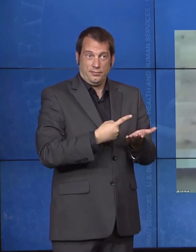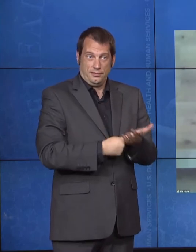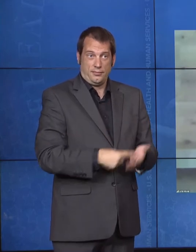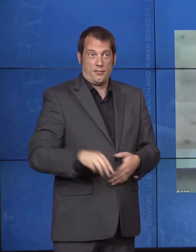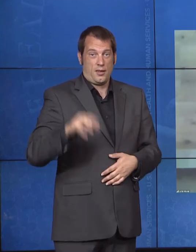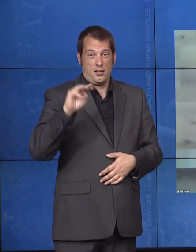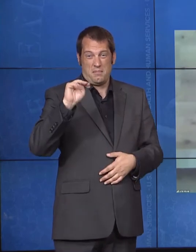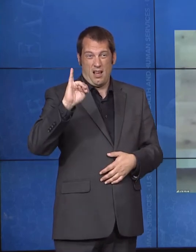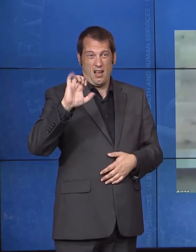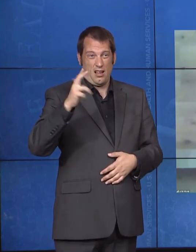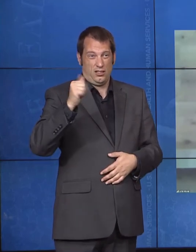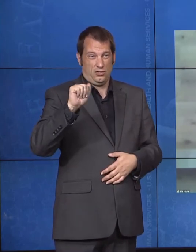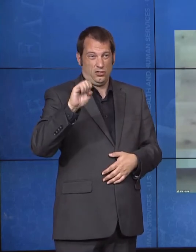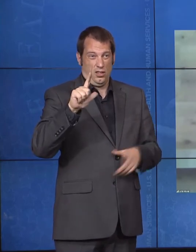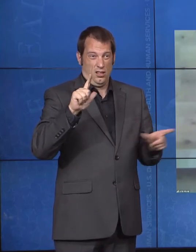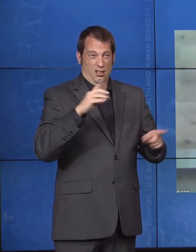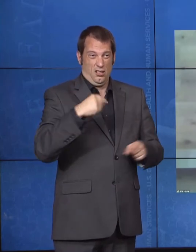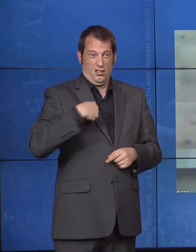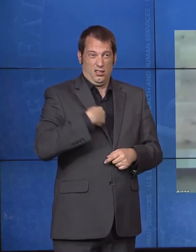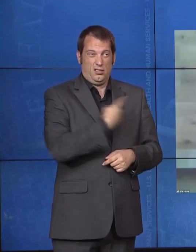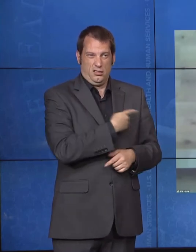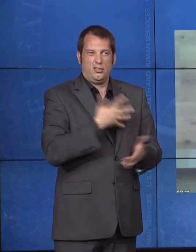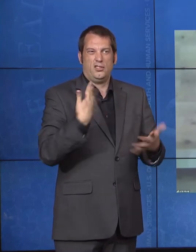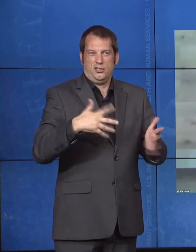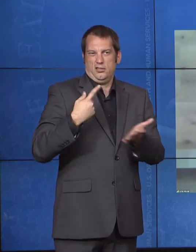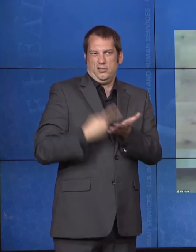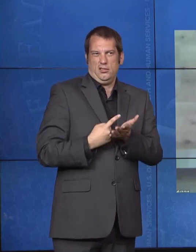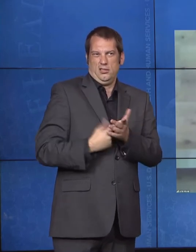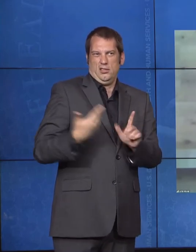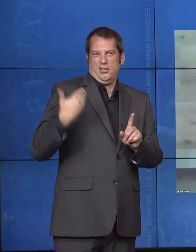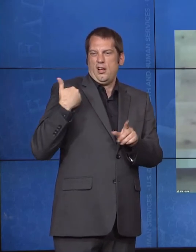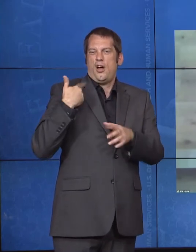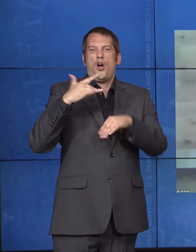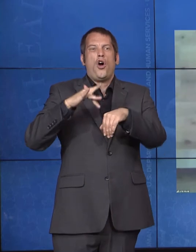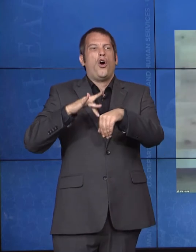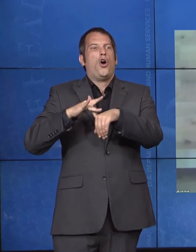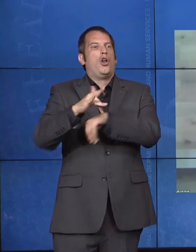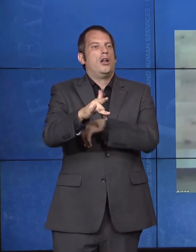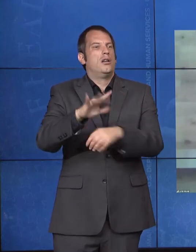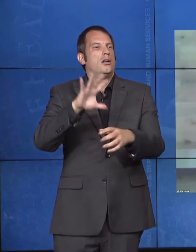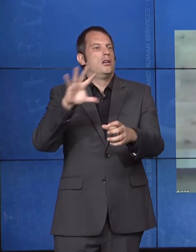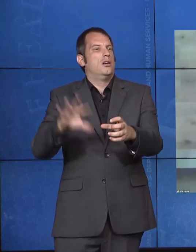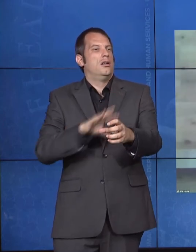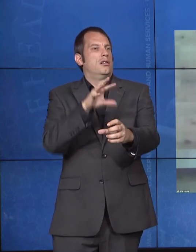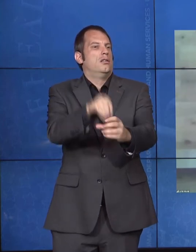in some of the communities and tribes that you work with so closely. Can you tell us